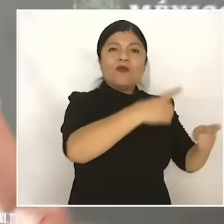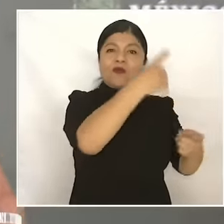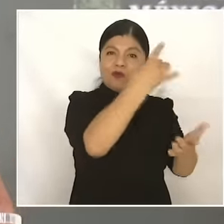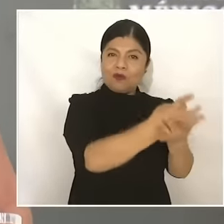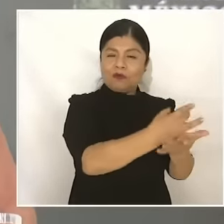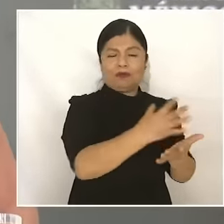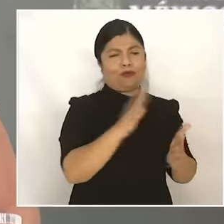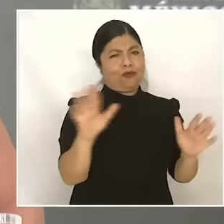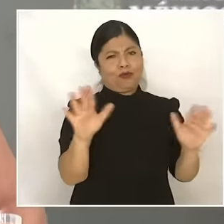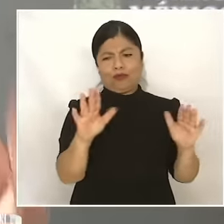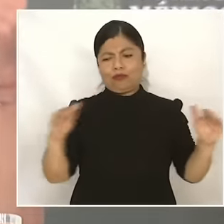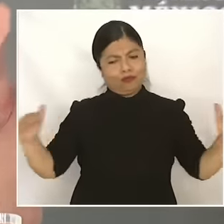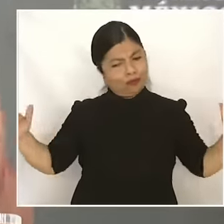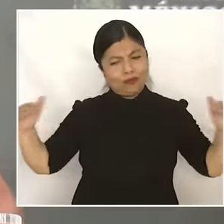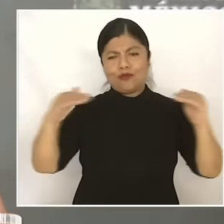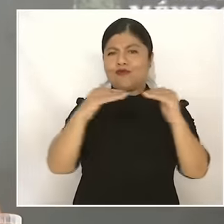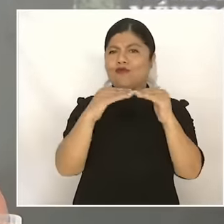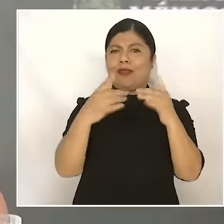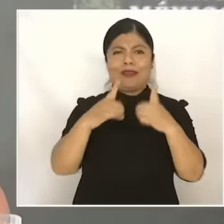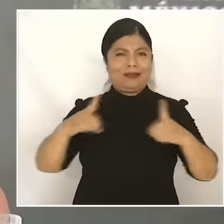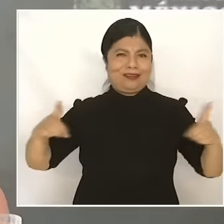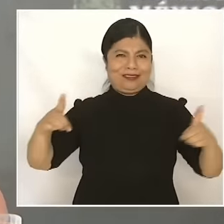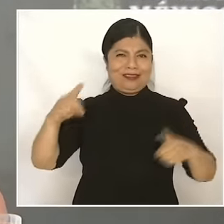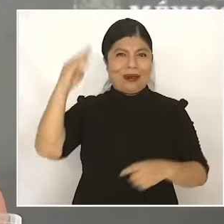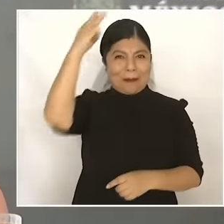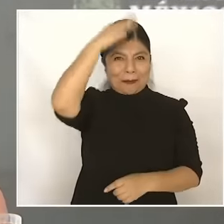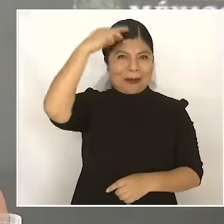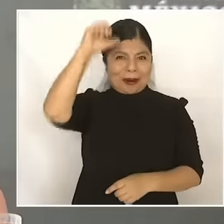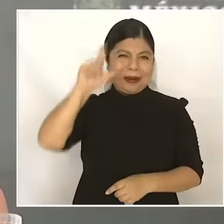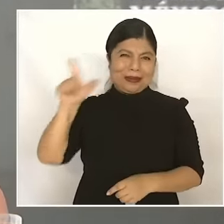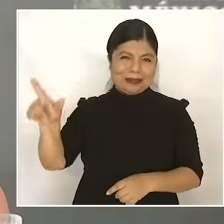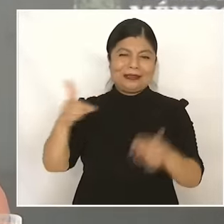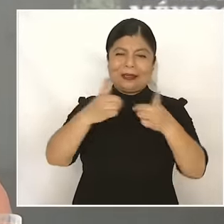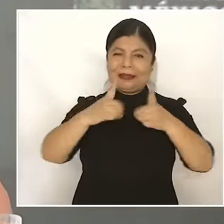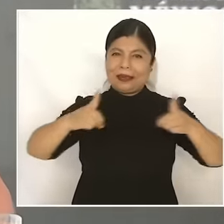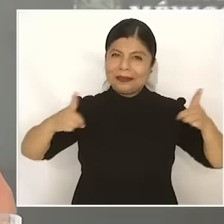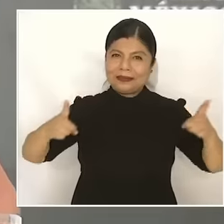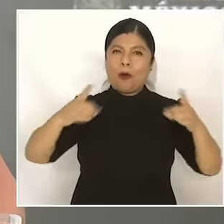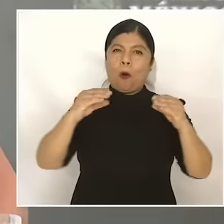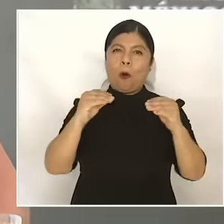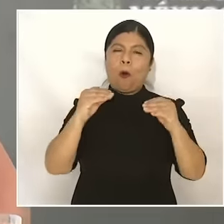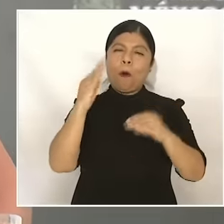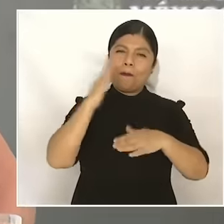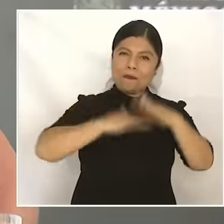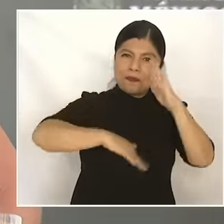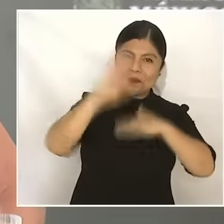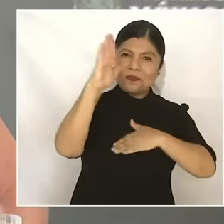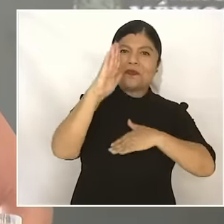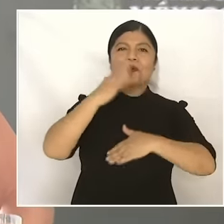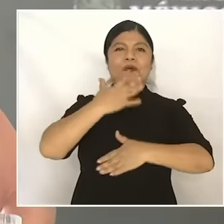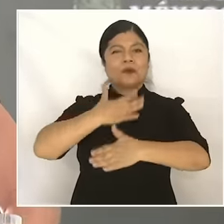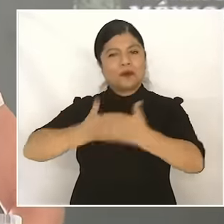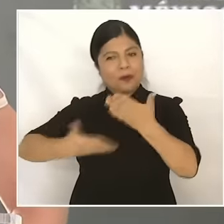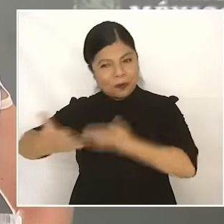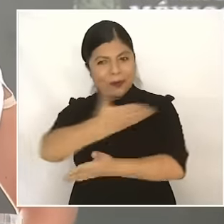prosperity and that is also the essence of Mexican humanism, I feel very excited